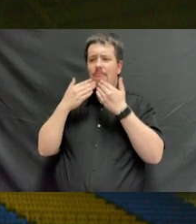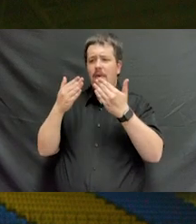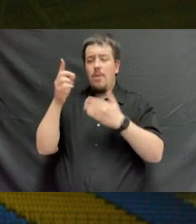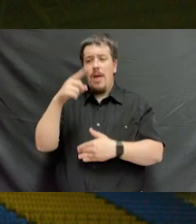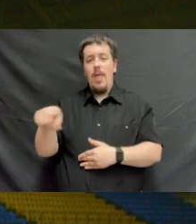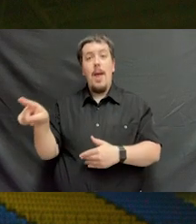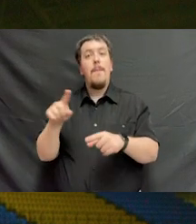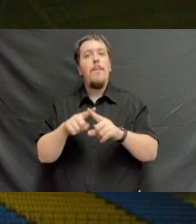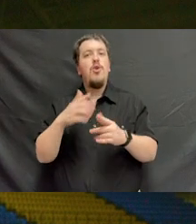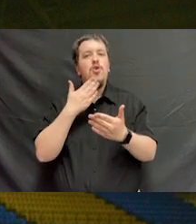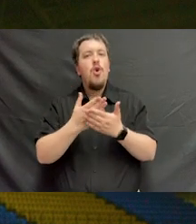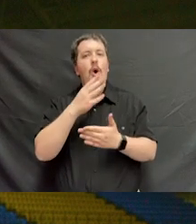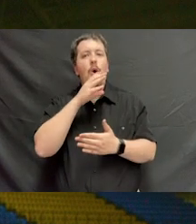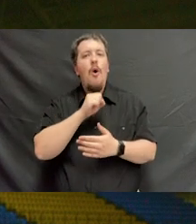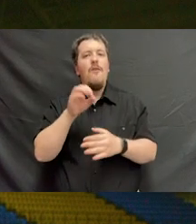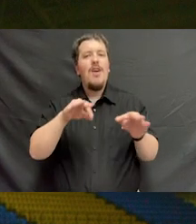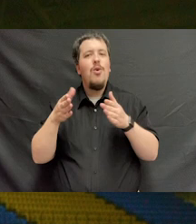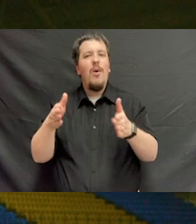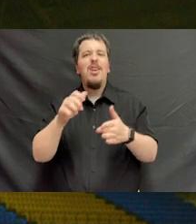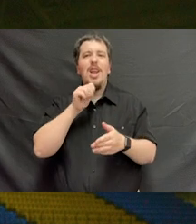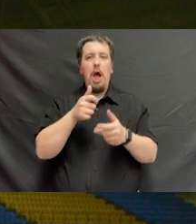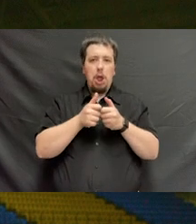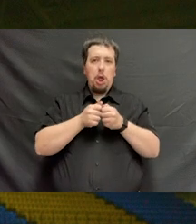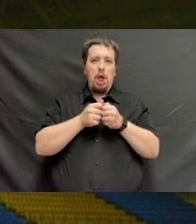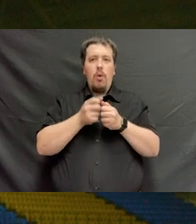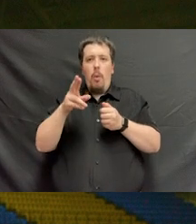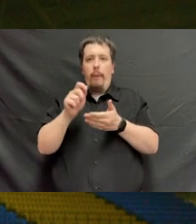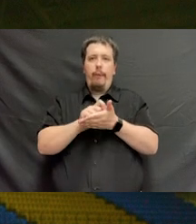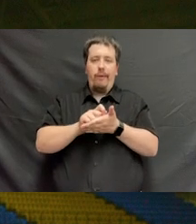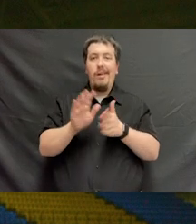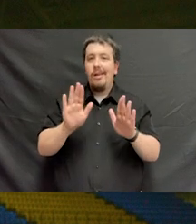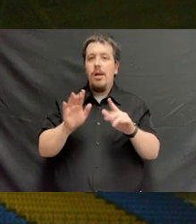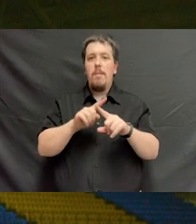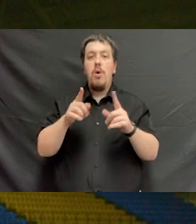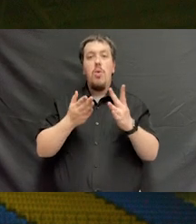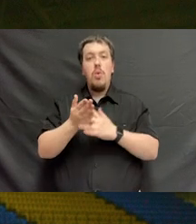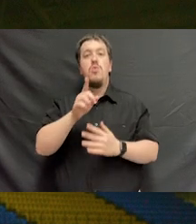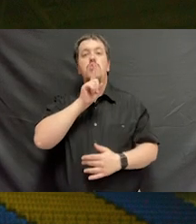but do it in a good old fashioned way. Not through text or for a note, but through a real note,